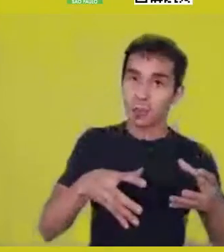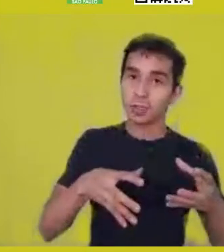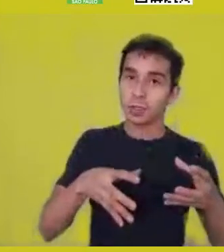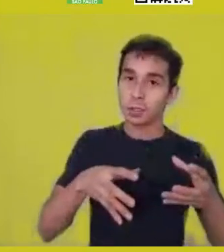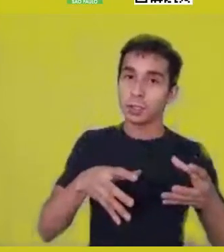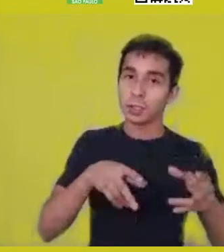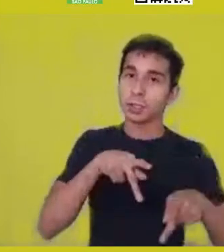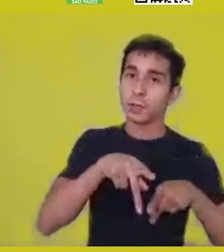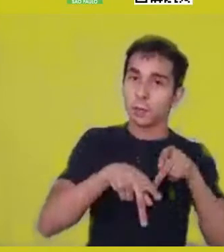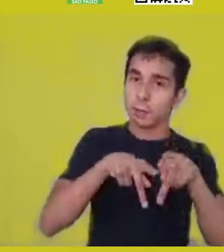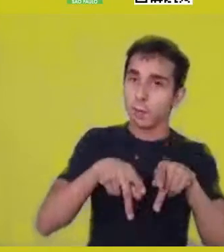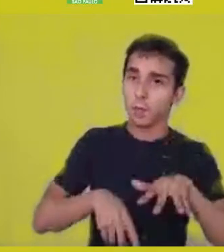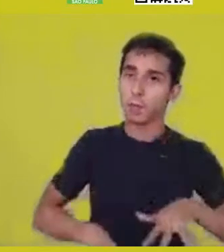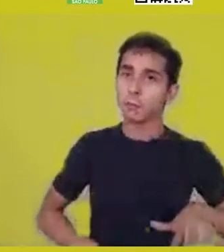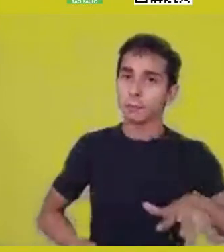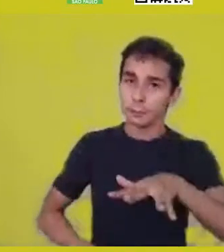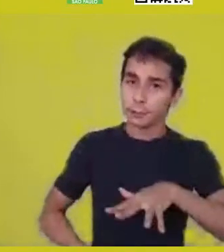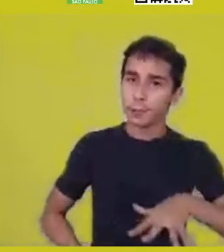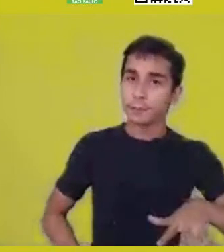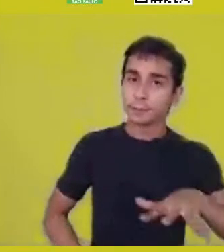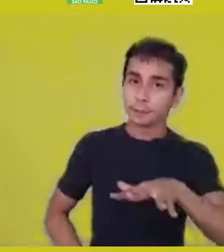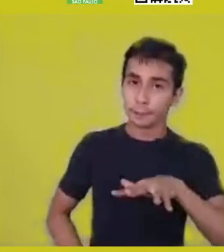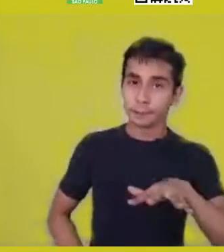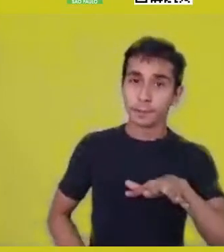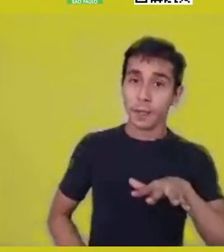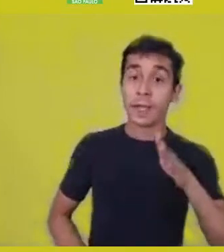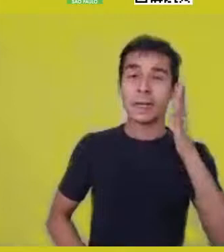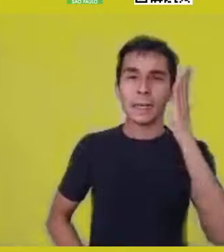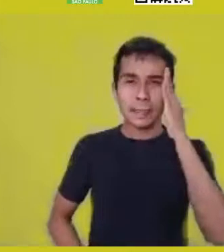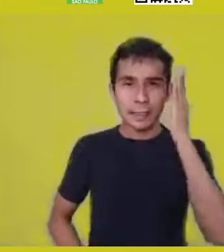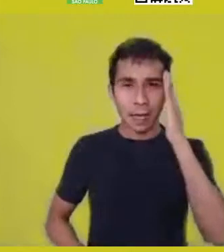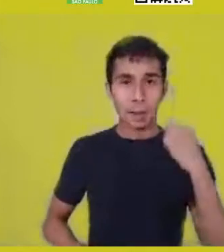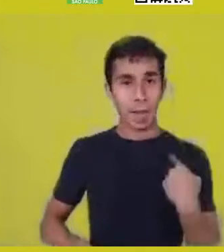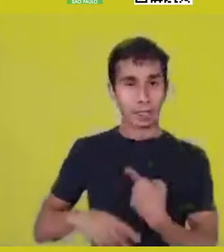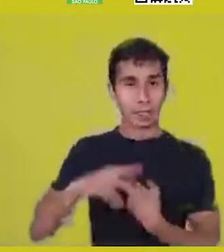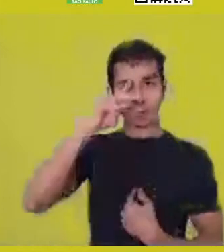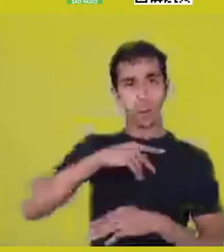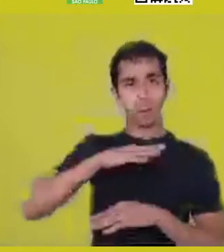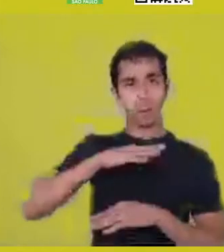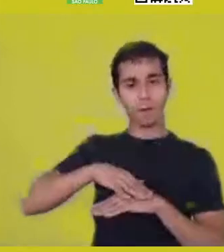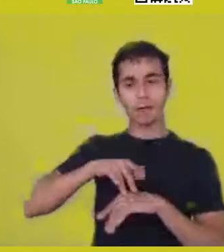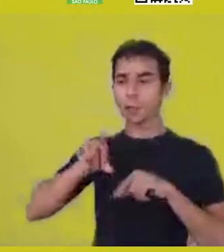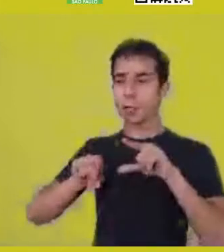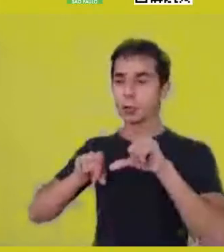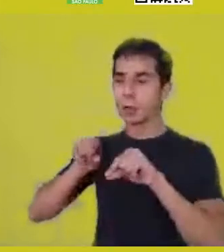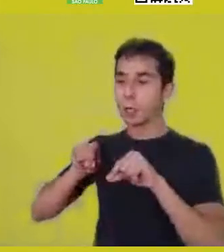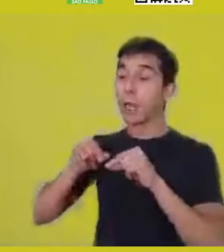So, when we have a notion of this autonomy, it’s a joint responsibility,